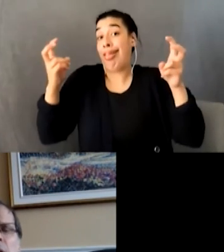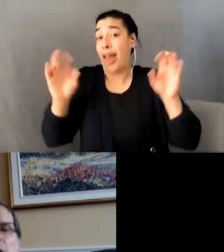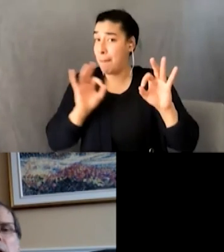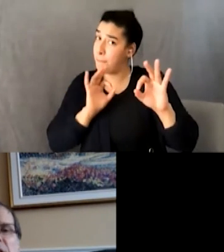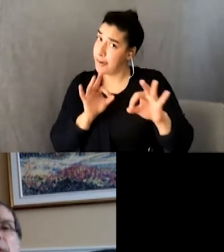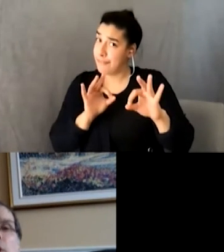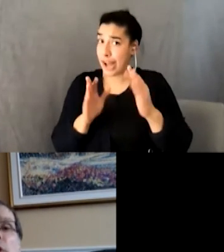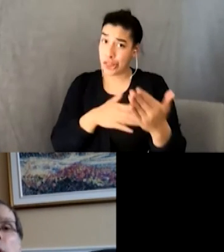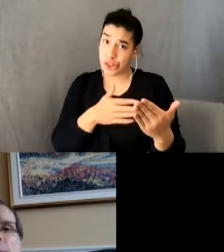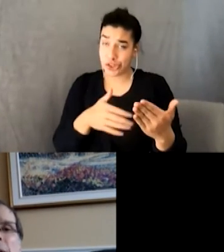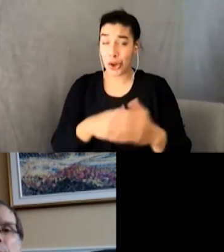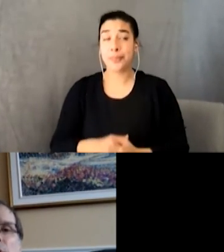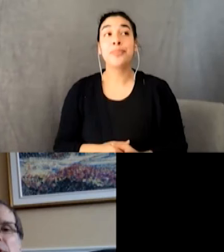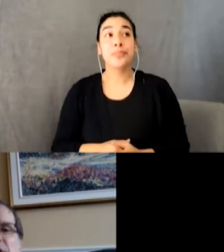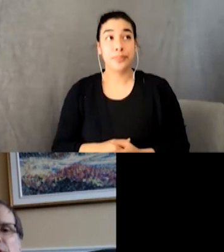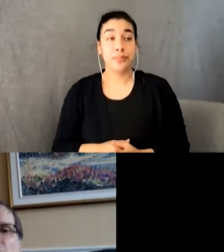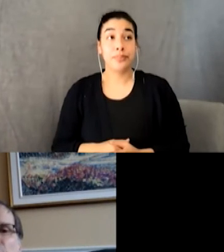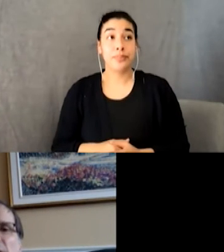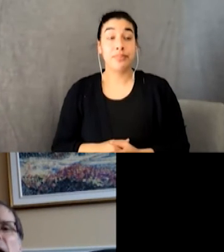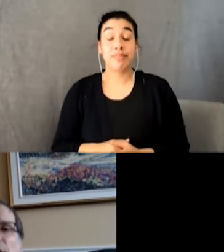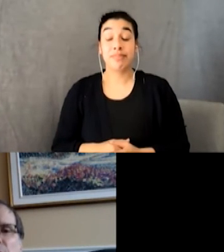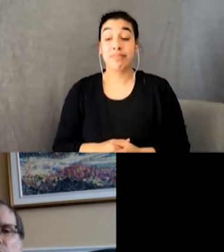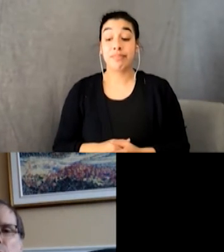A tan Mercury Bobcat pulled into the driveway halfway through our